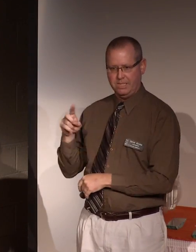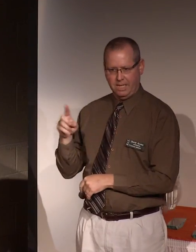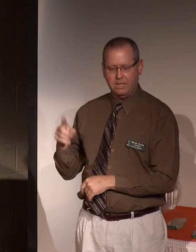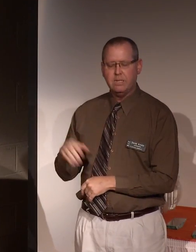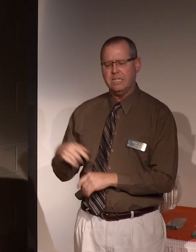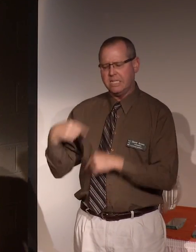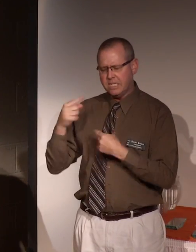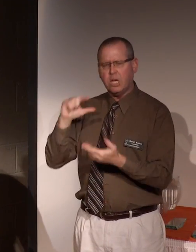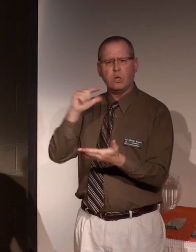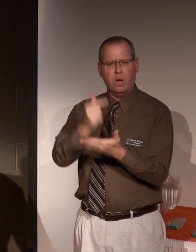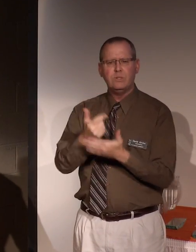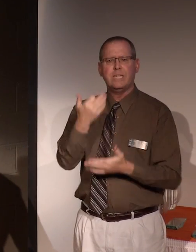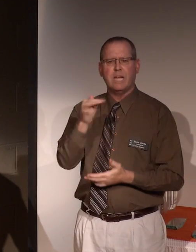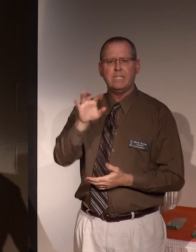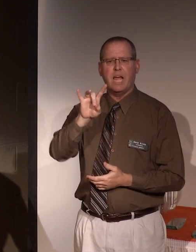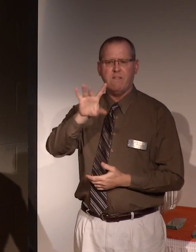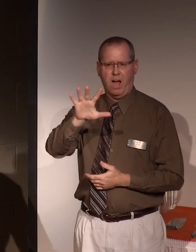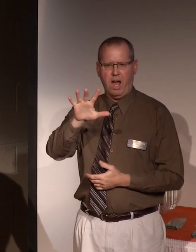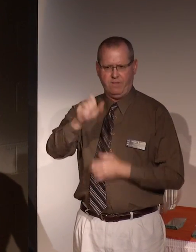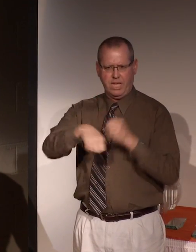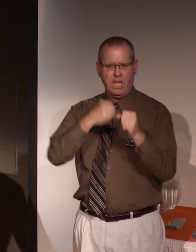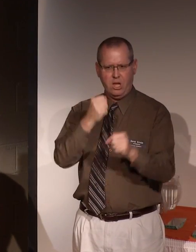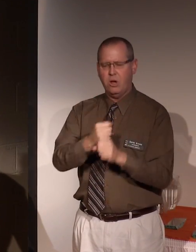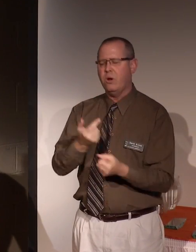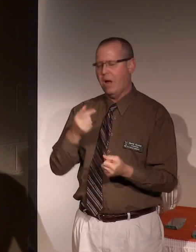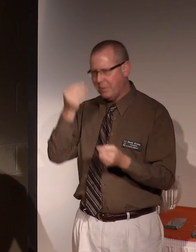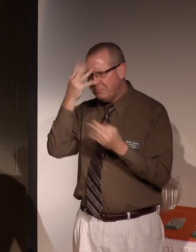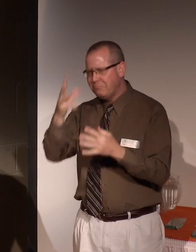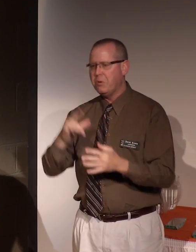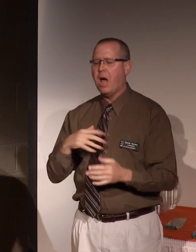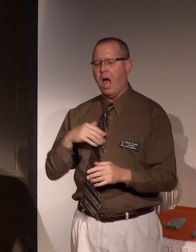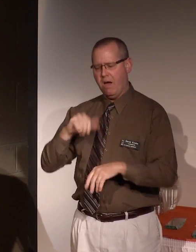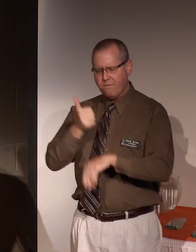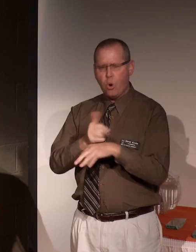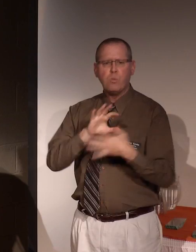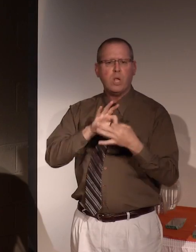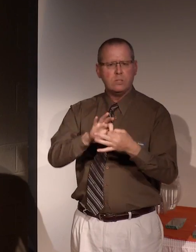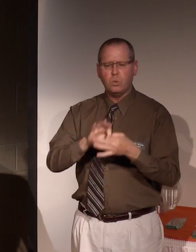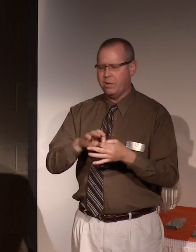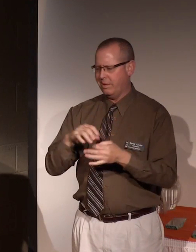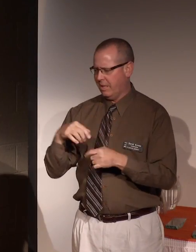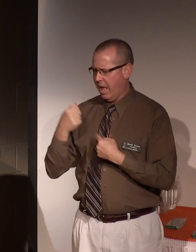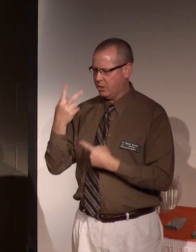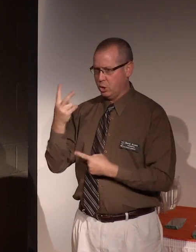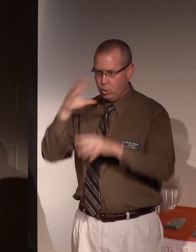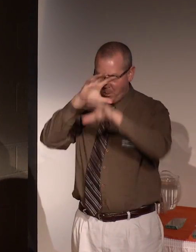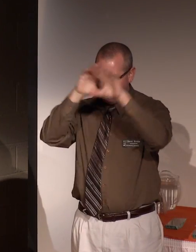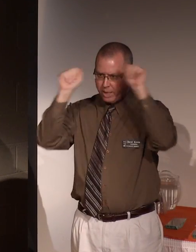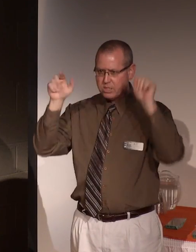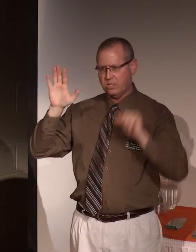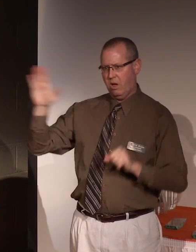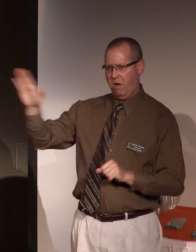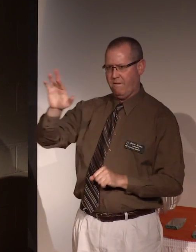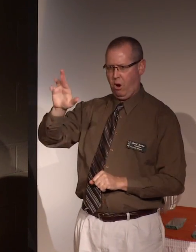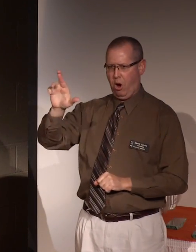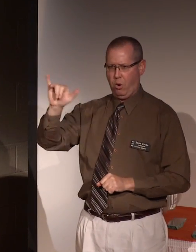Since graduating in 1985 I'm flattered to say that I have formed relationships with the last two presidents of RIT.